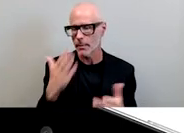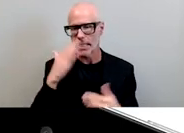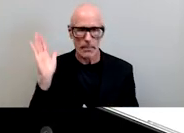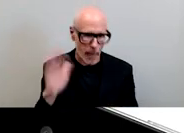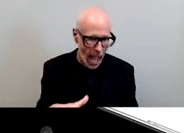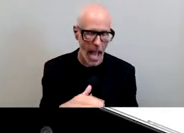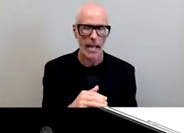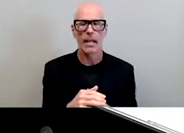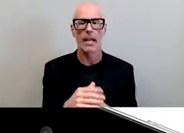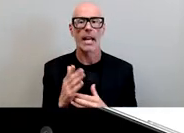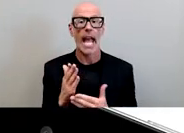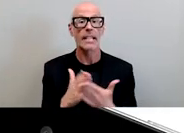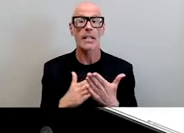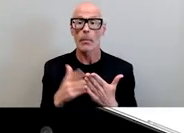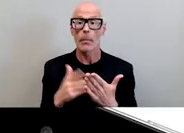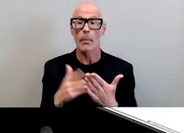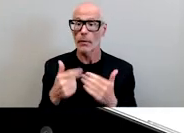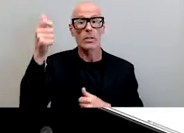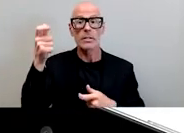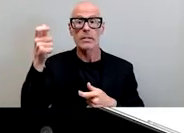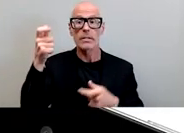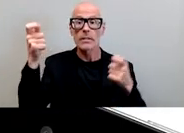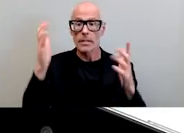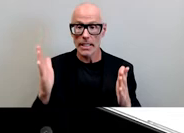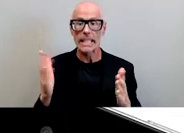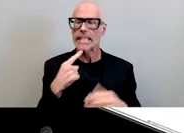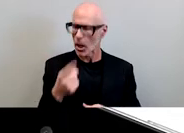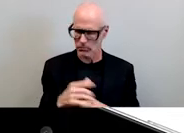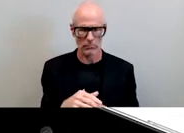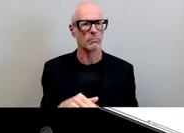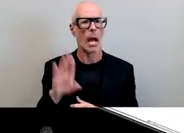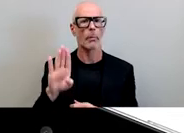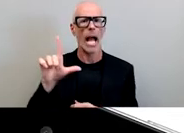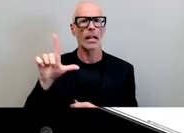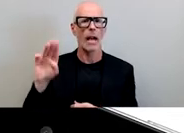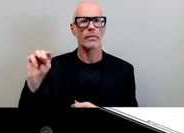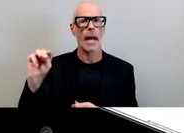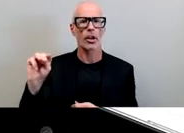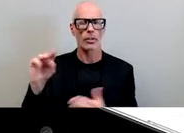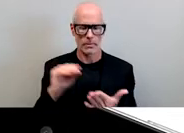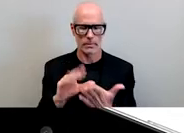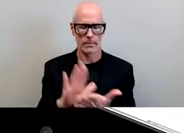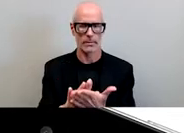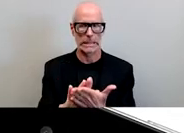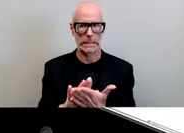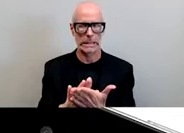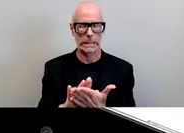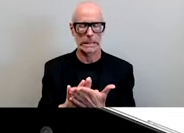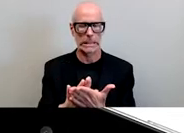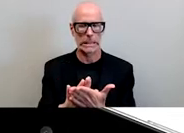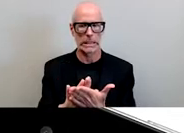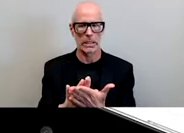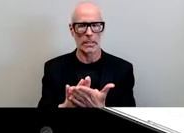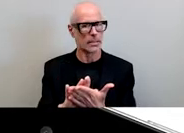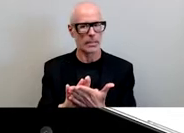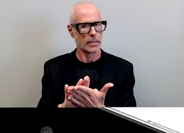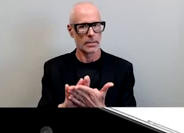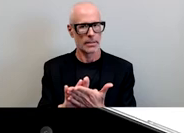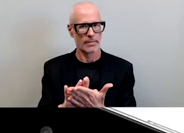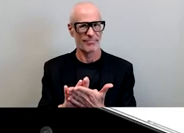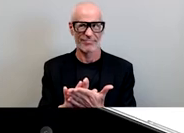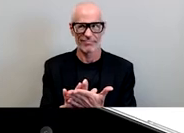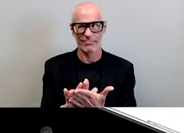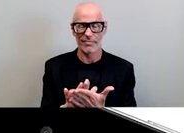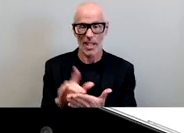and some of them went so far as to even declare that black lives matter you see that was laughable